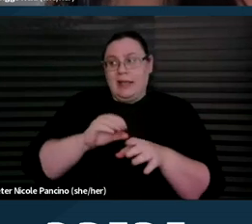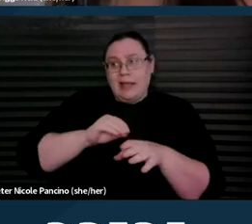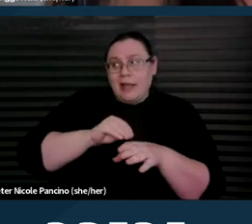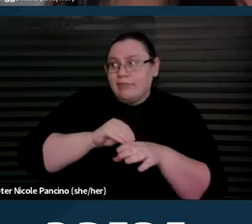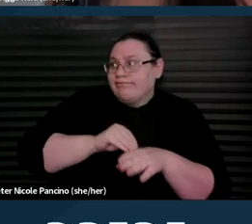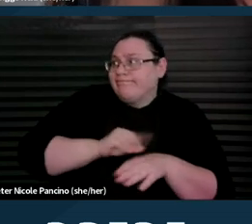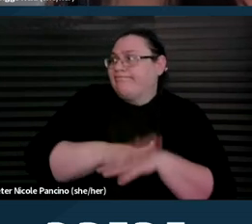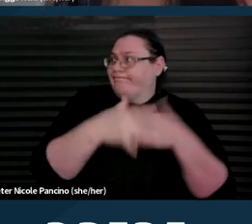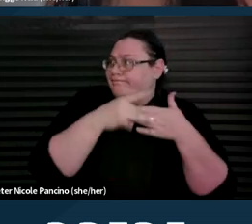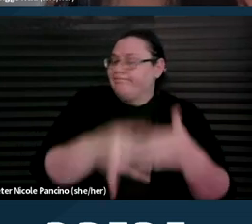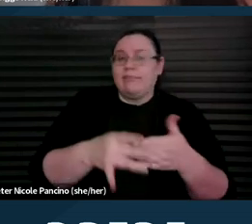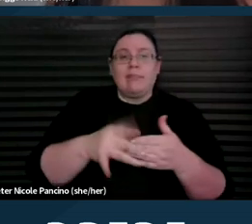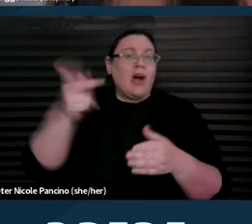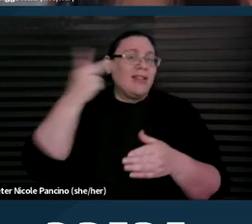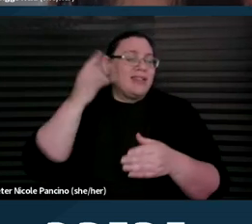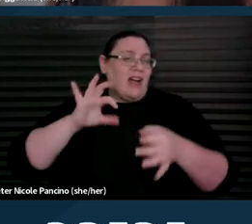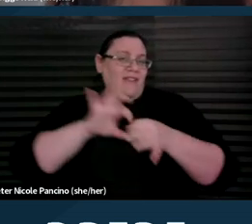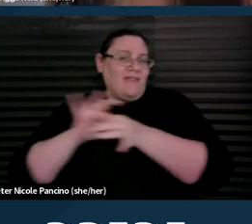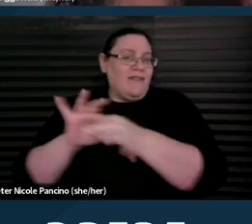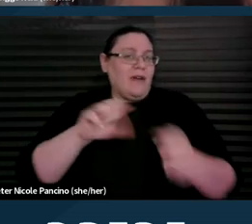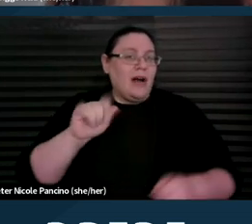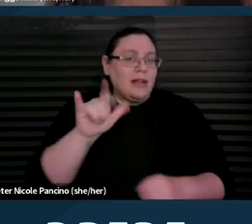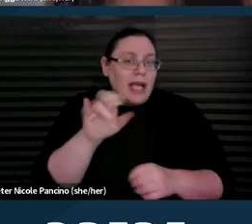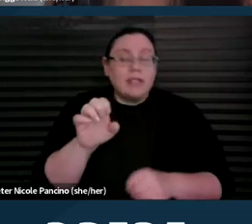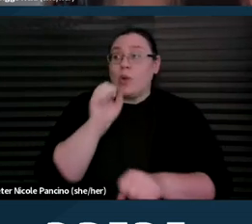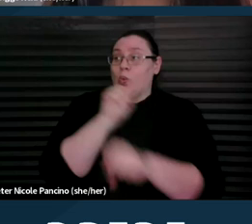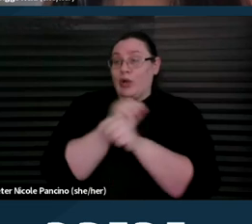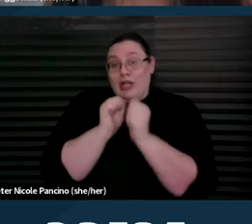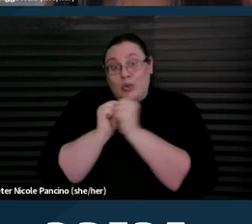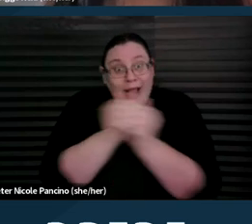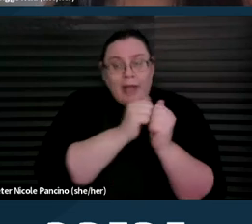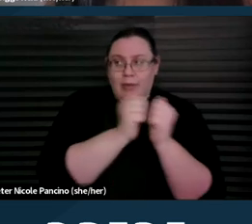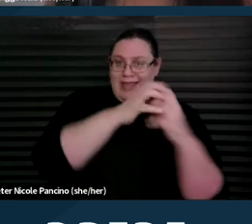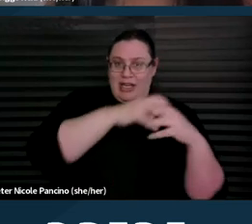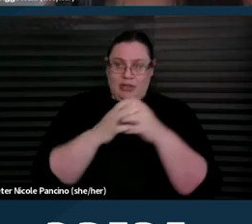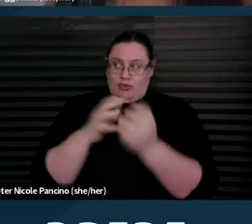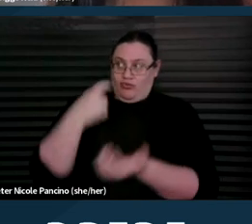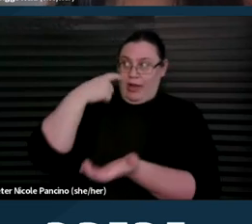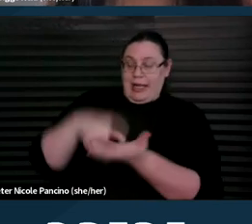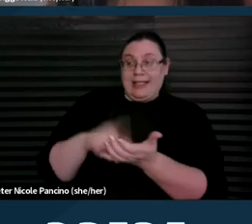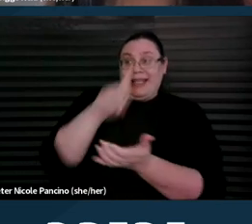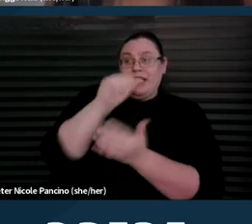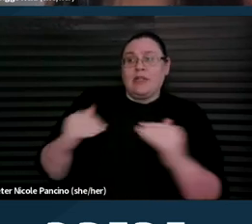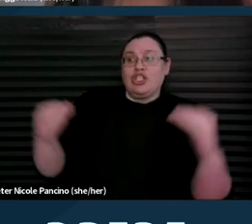So similar to intersectionality working together to realize disability justice with other social movements.